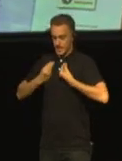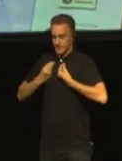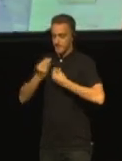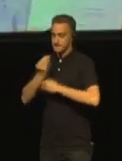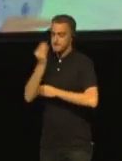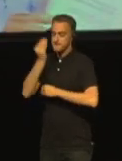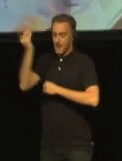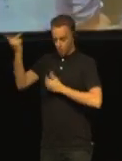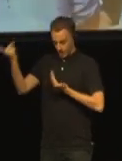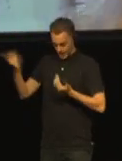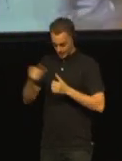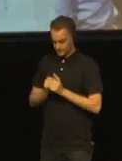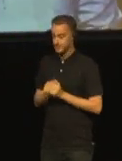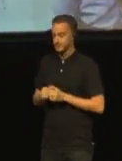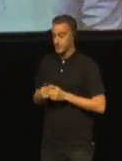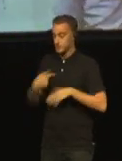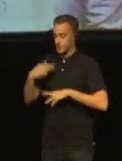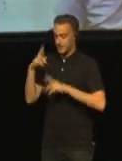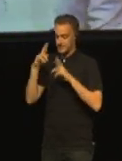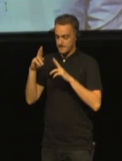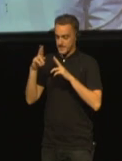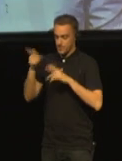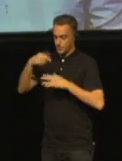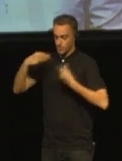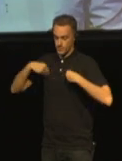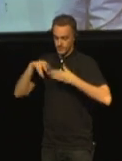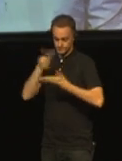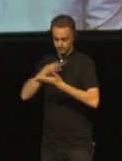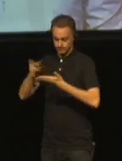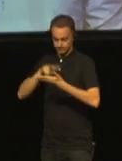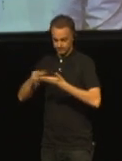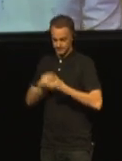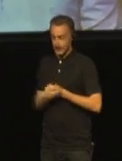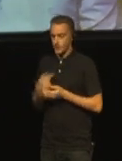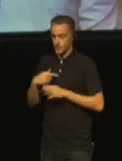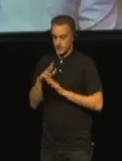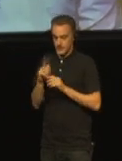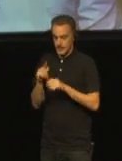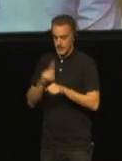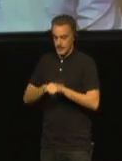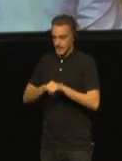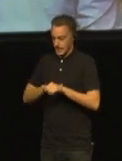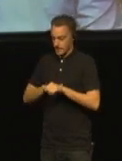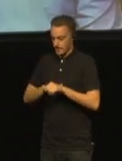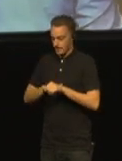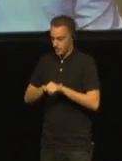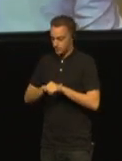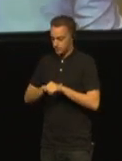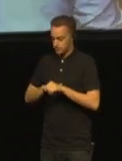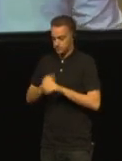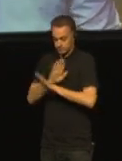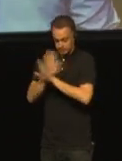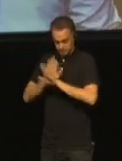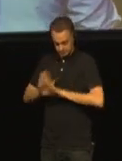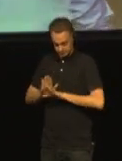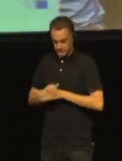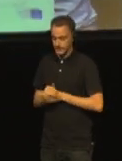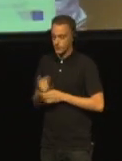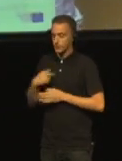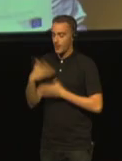And now I will not take any more of your time. So I will just say thank you everybody for coming. Thanks.